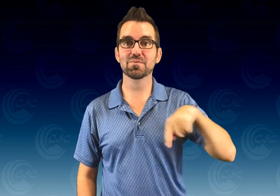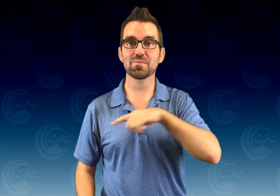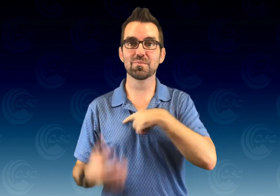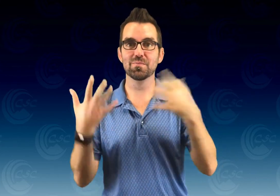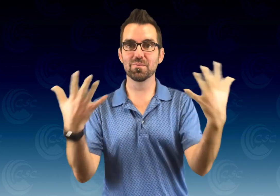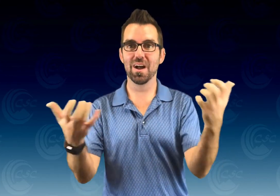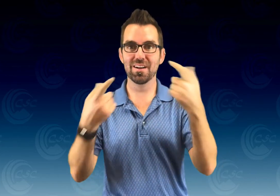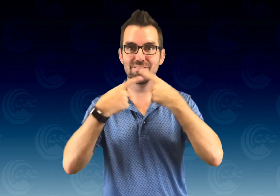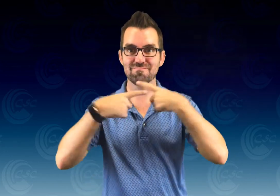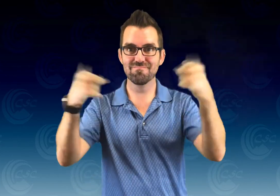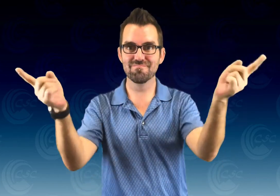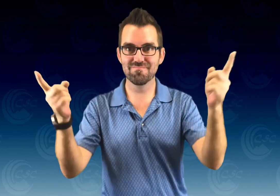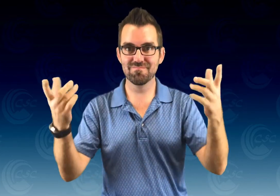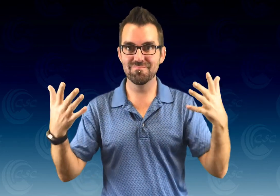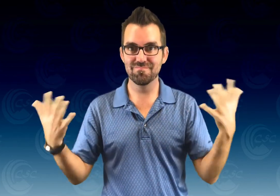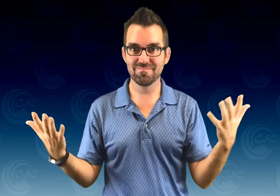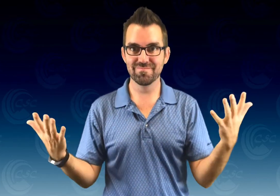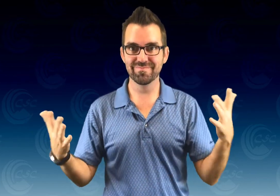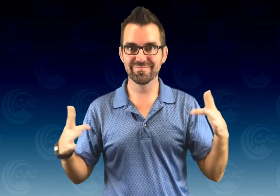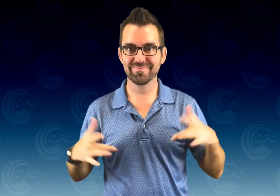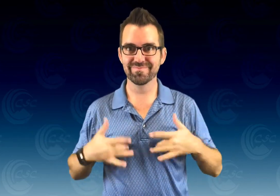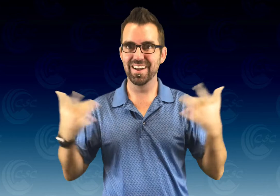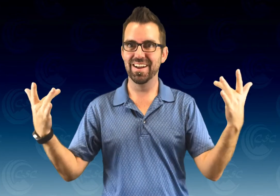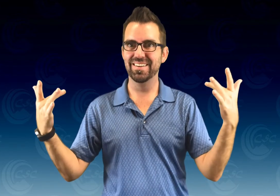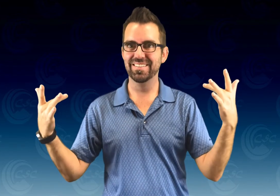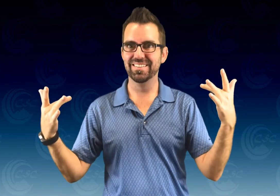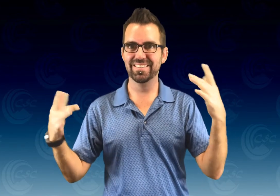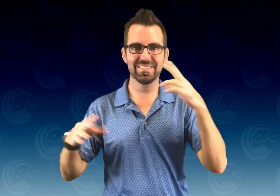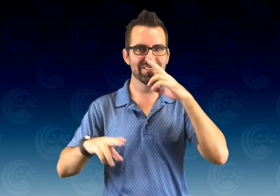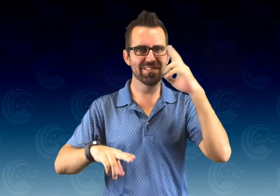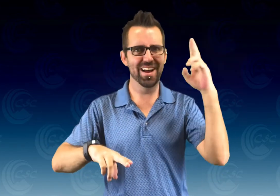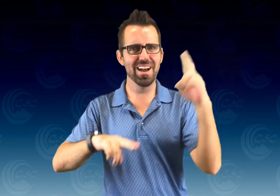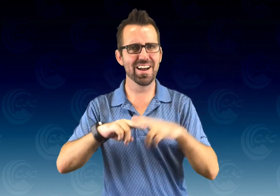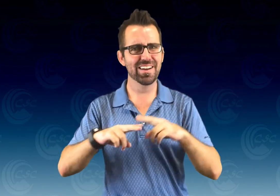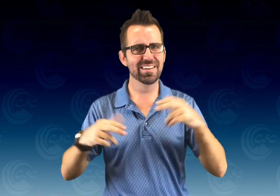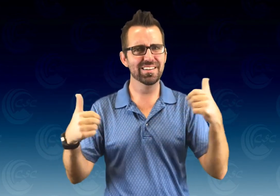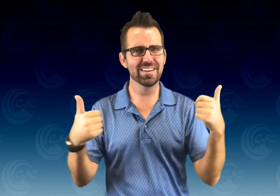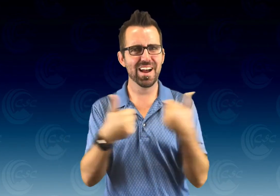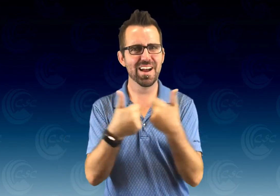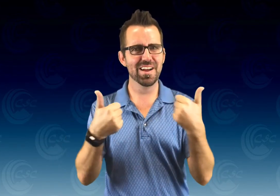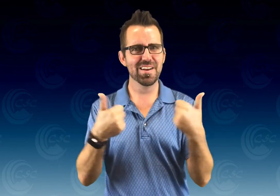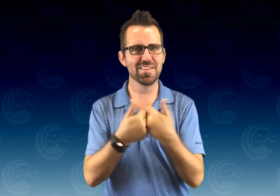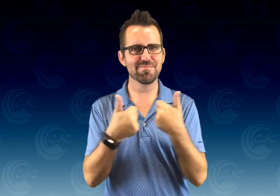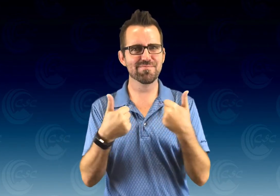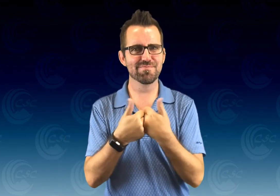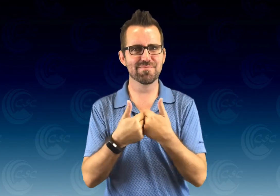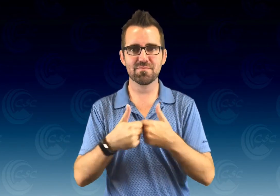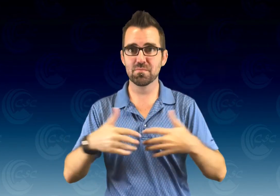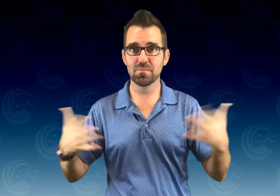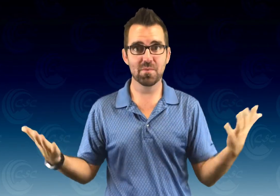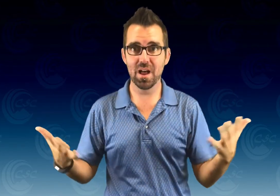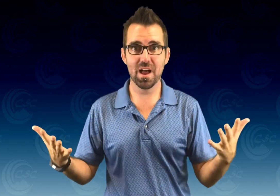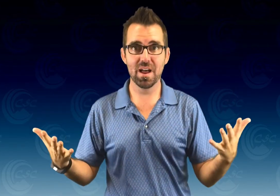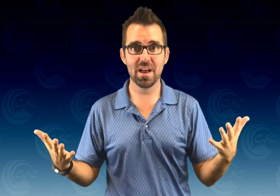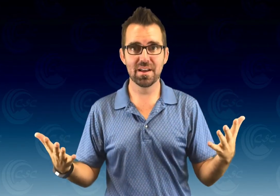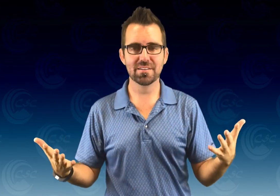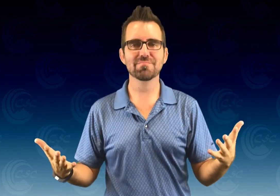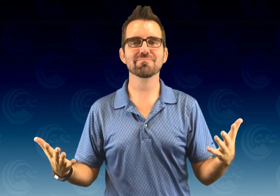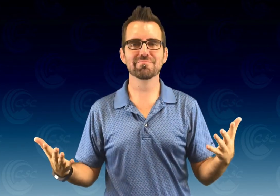We want to announce that we are hosting a fun game activity! What is it?